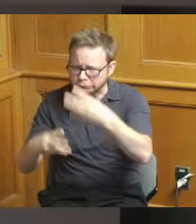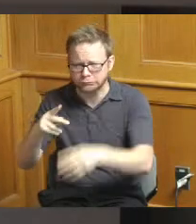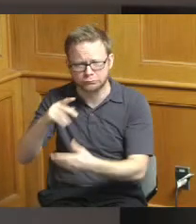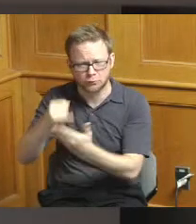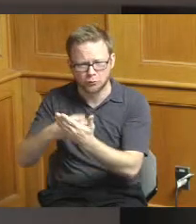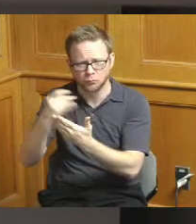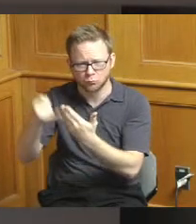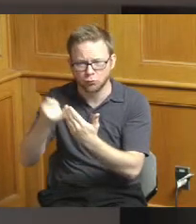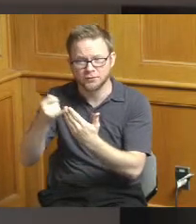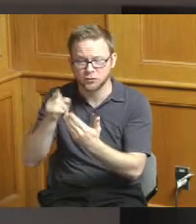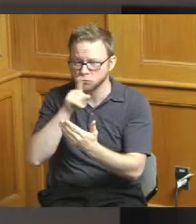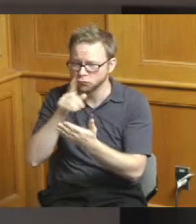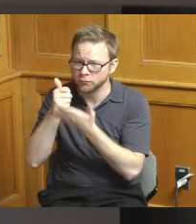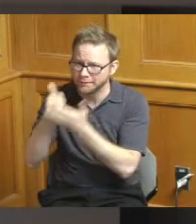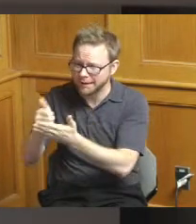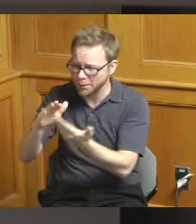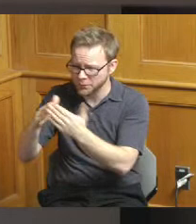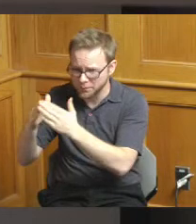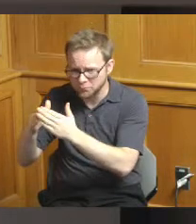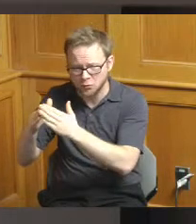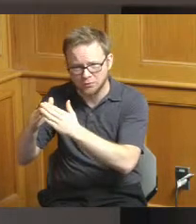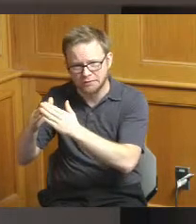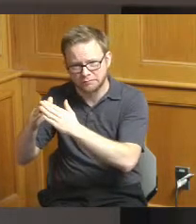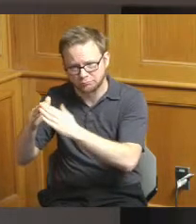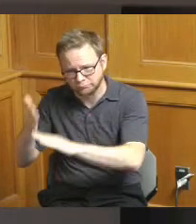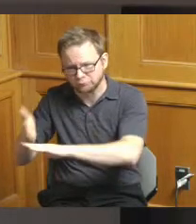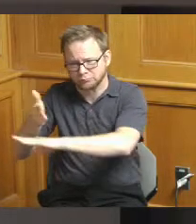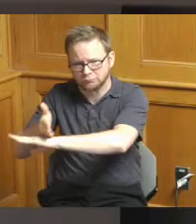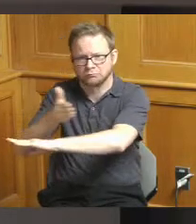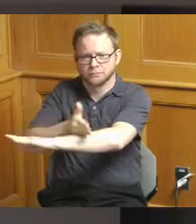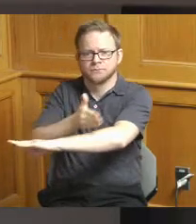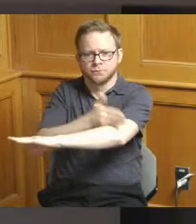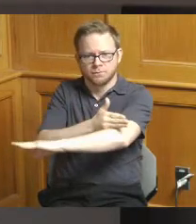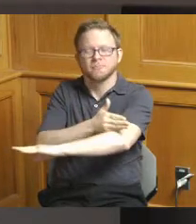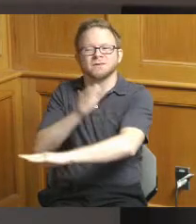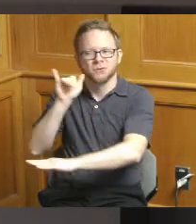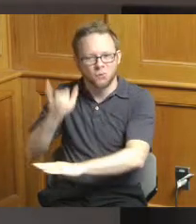sustainability so hence the idea and the purpose of the community impact grant